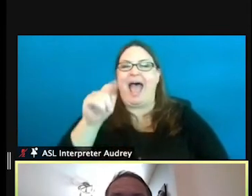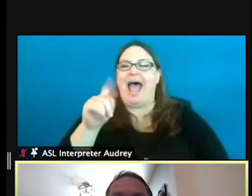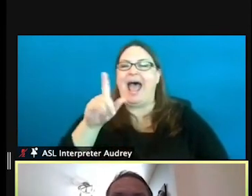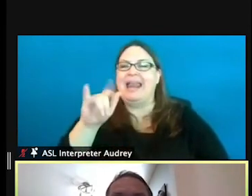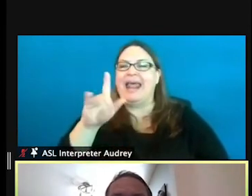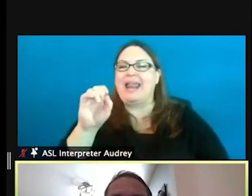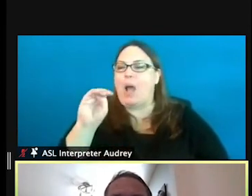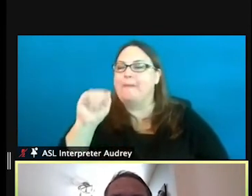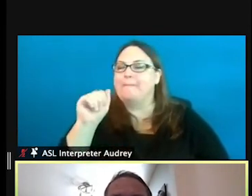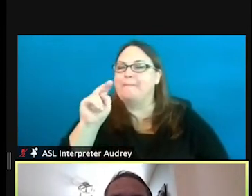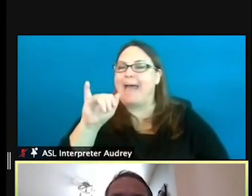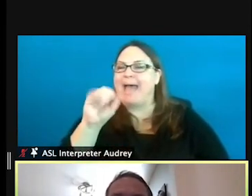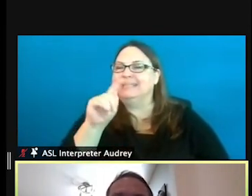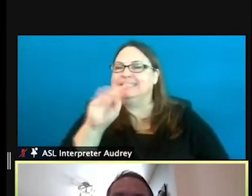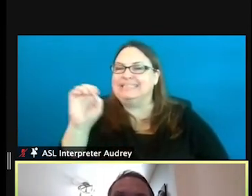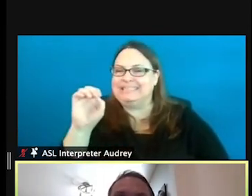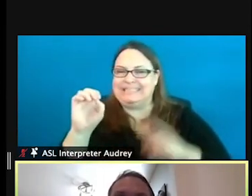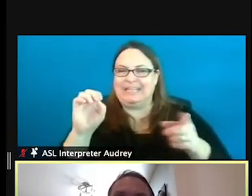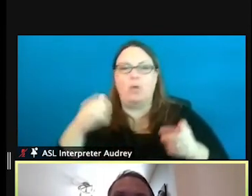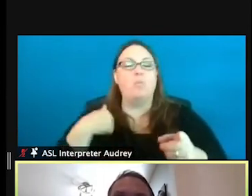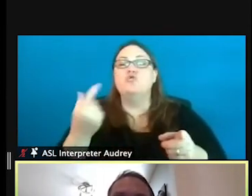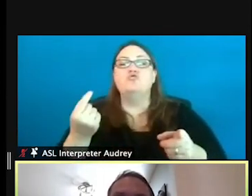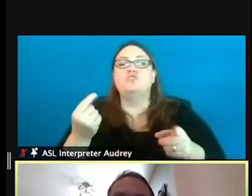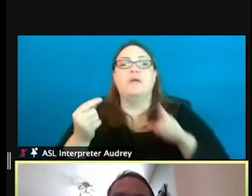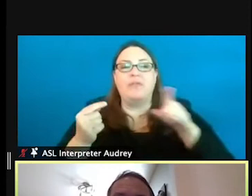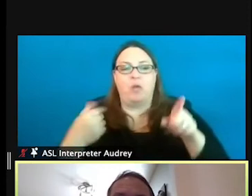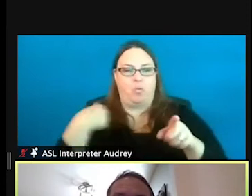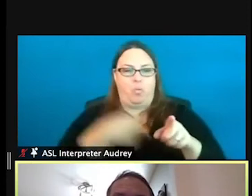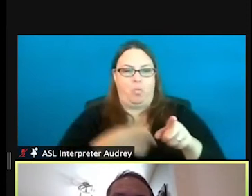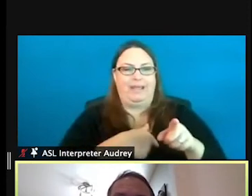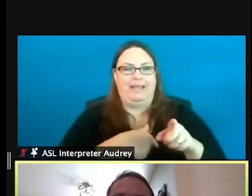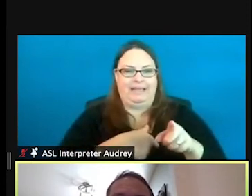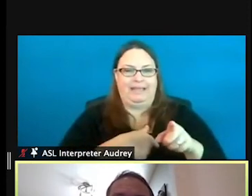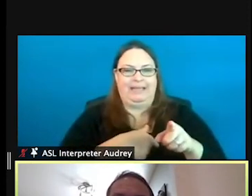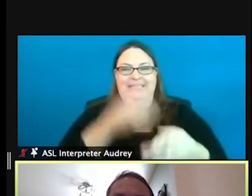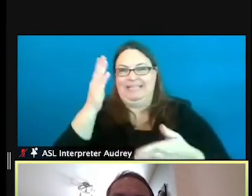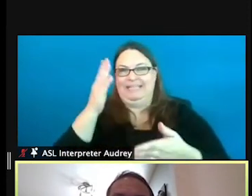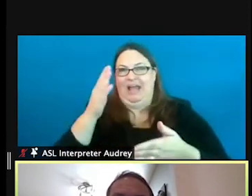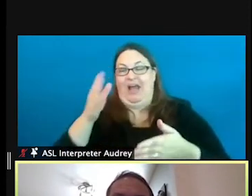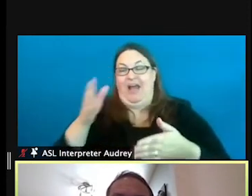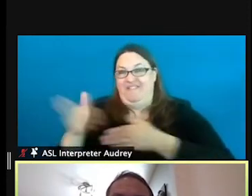And so, we, what we do for a weir is we kind of stop the flow of fish up the stream, as